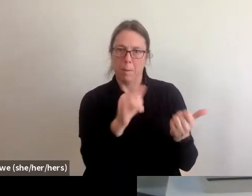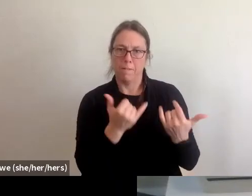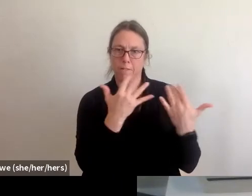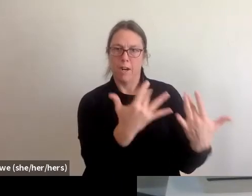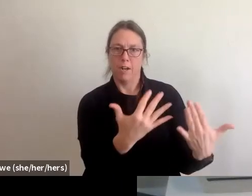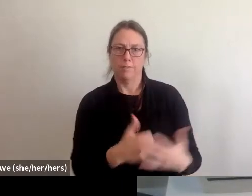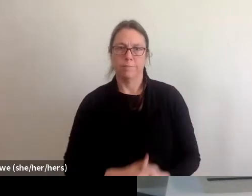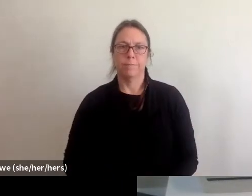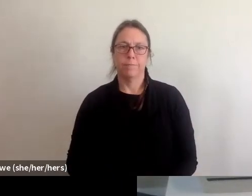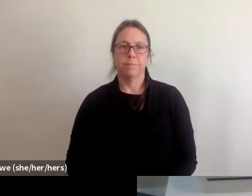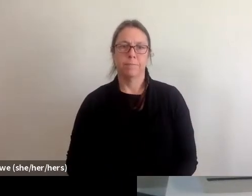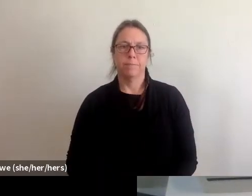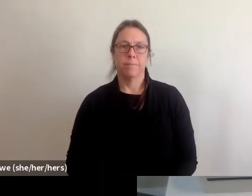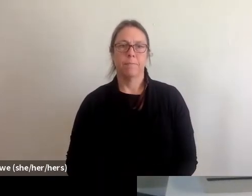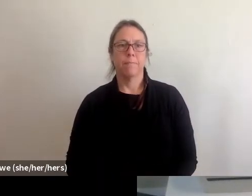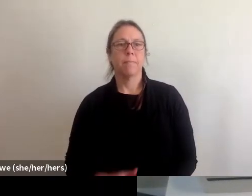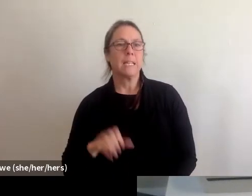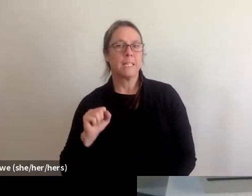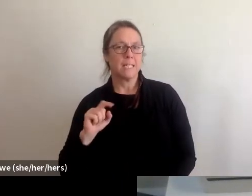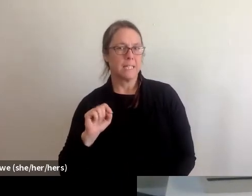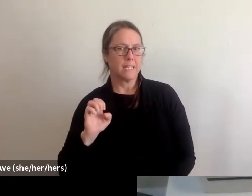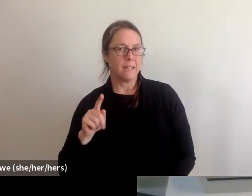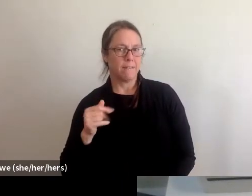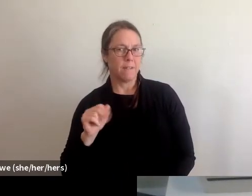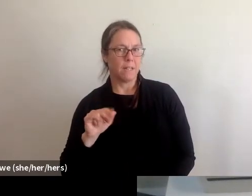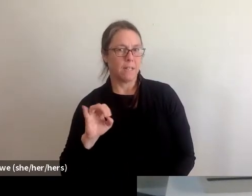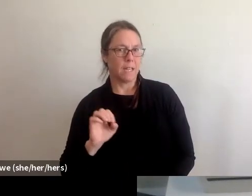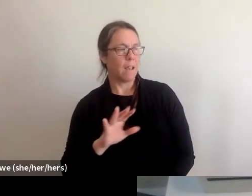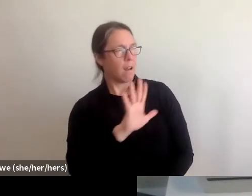Okay so let's talk about in blue sky times when